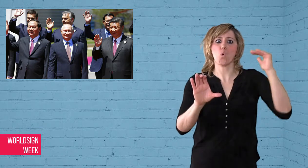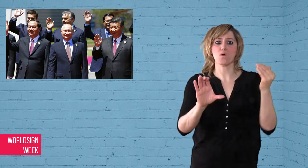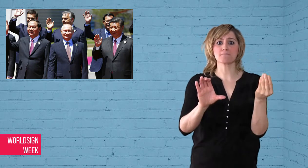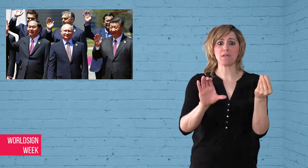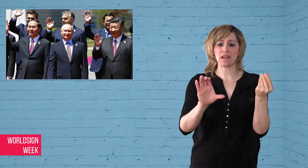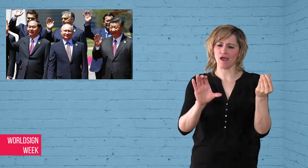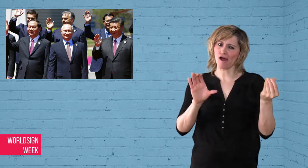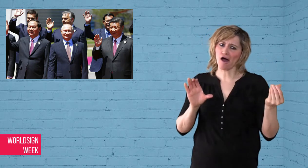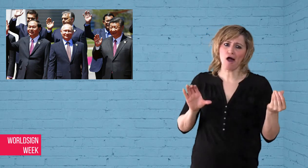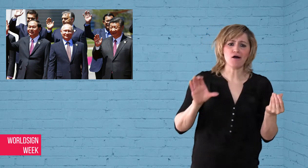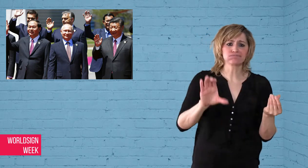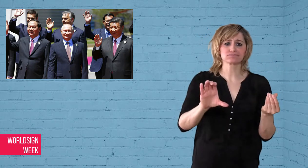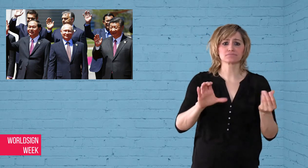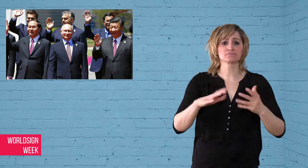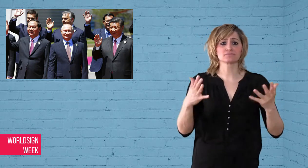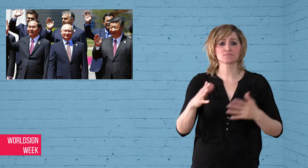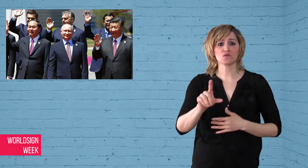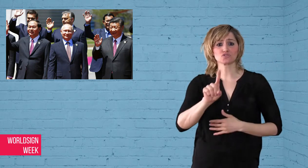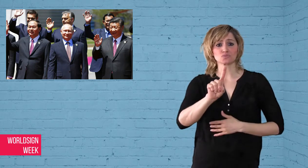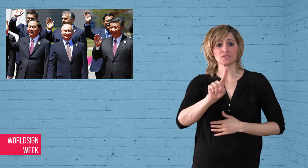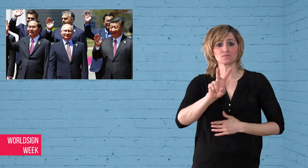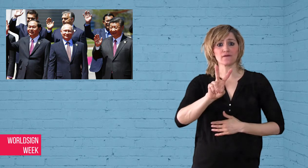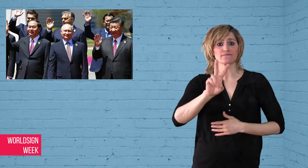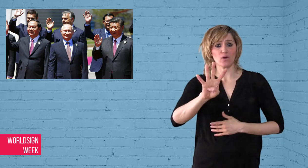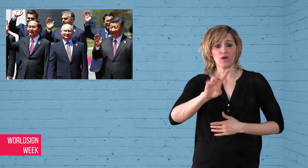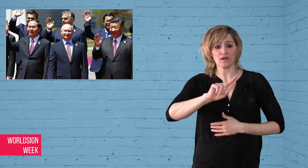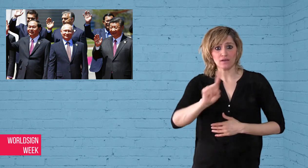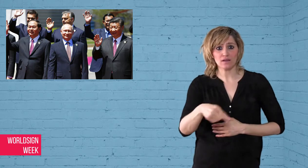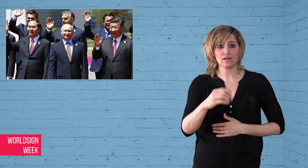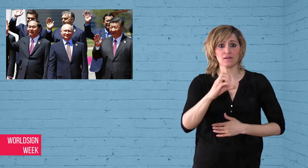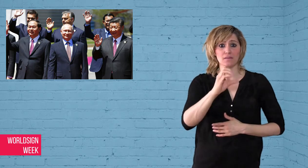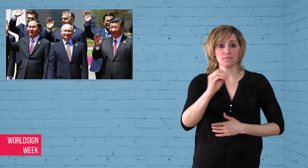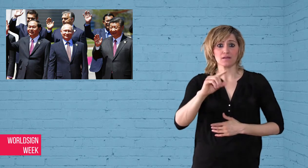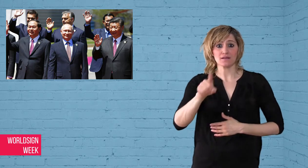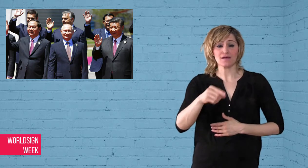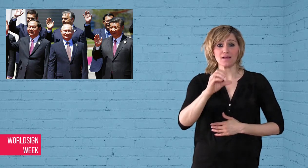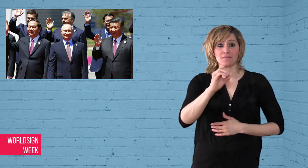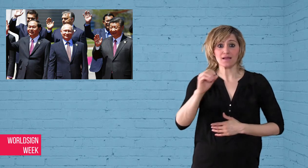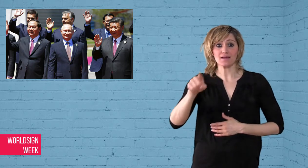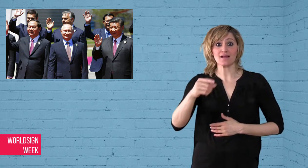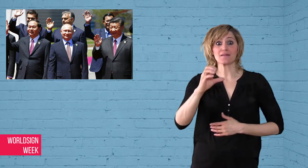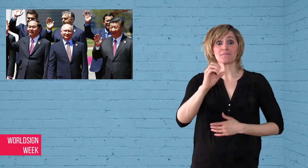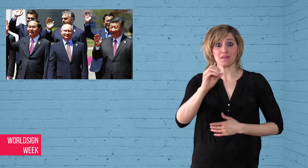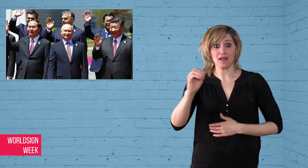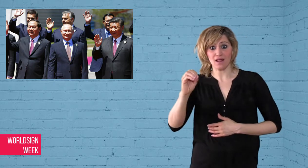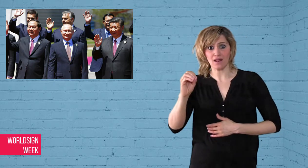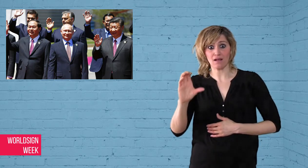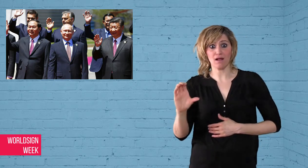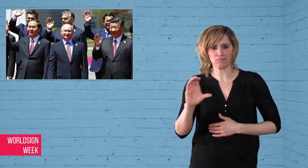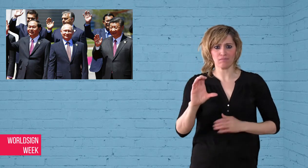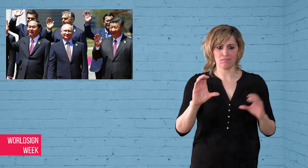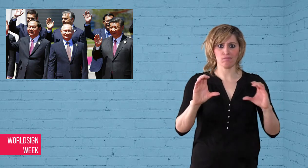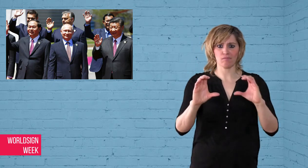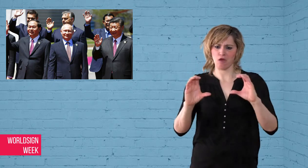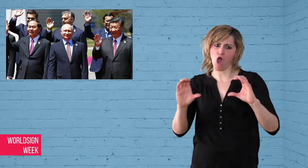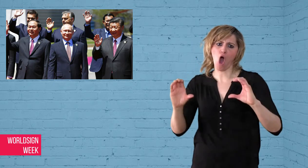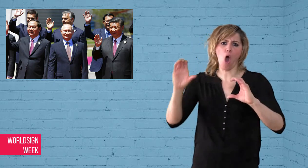their support but some were not as